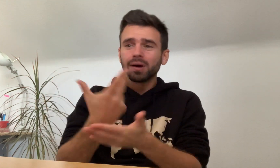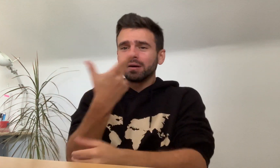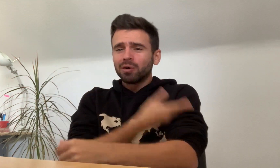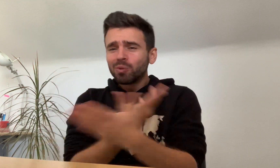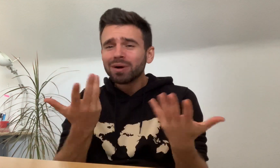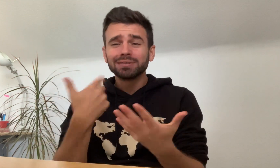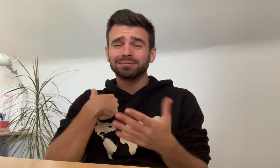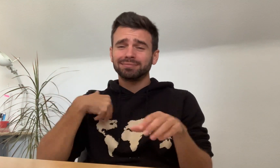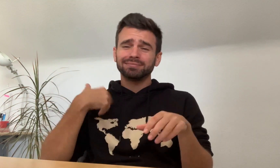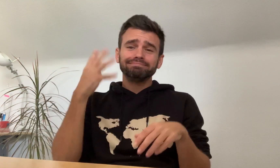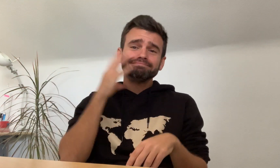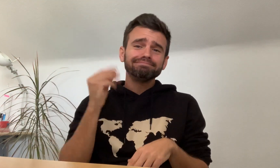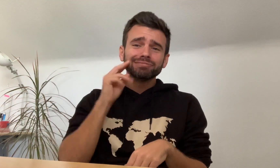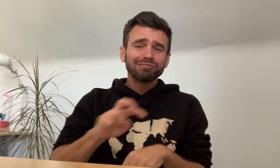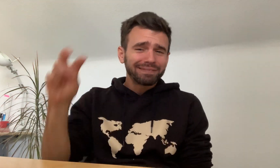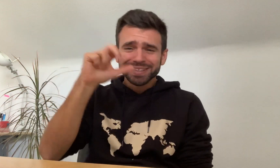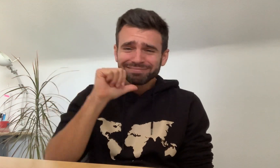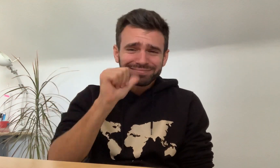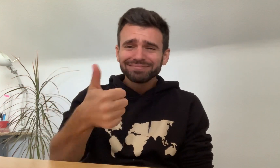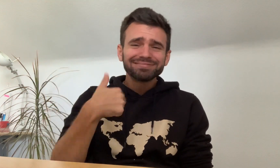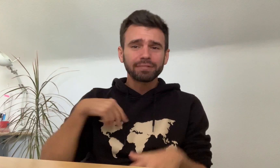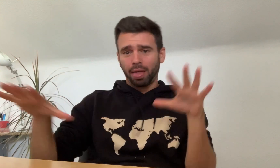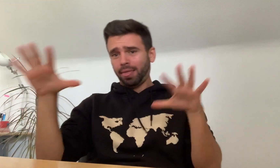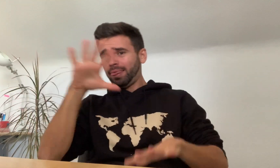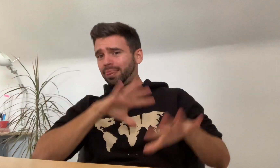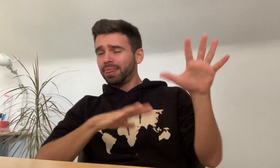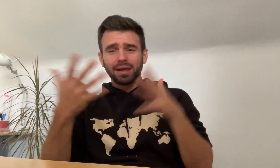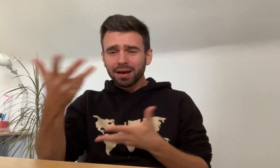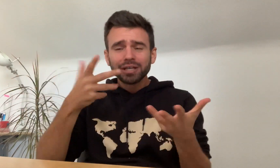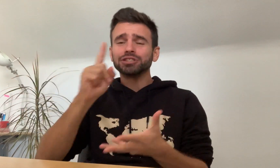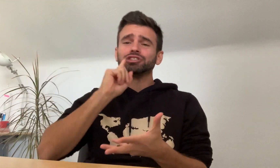I wasn’t experienced in traveling at that time,